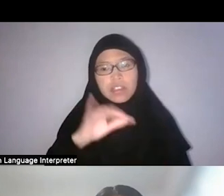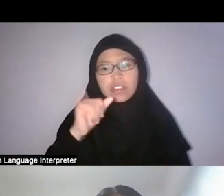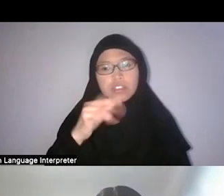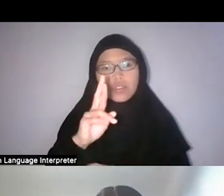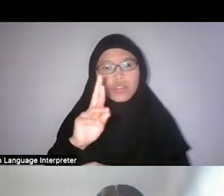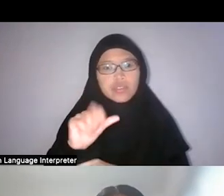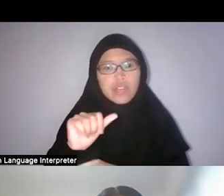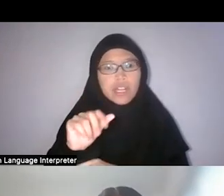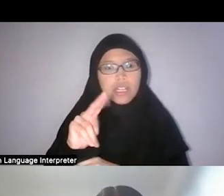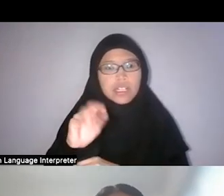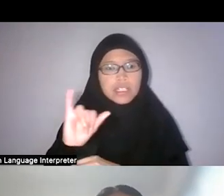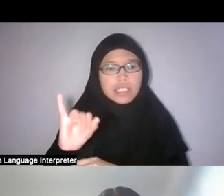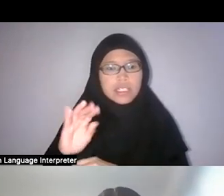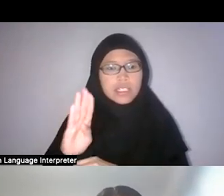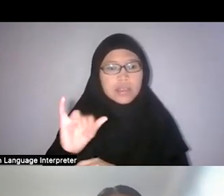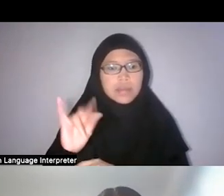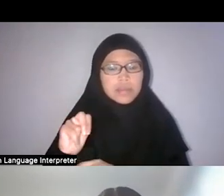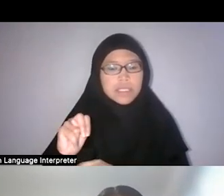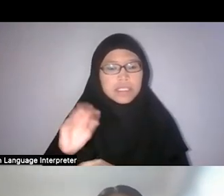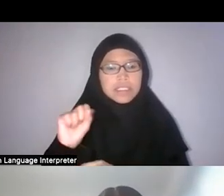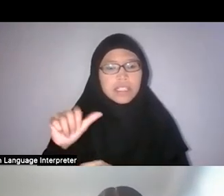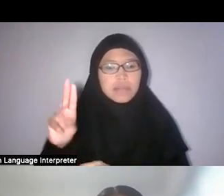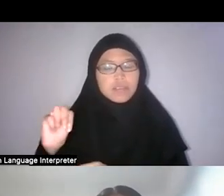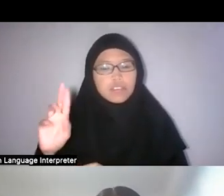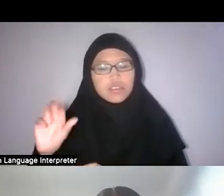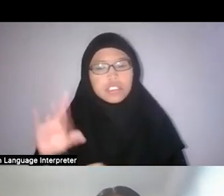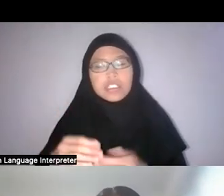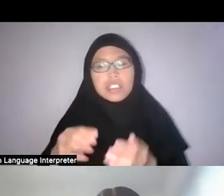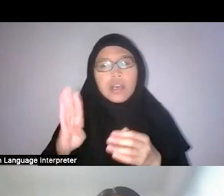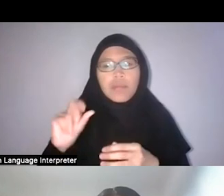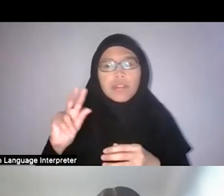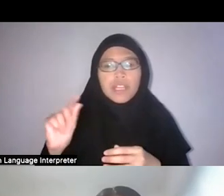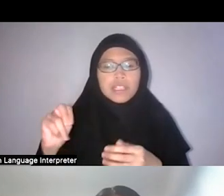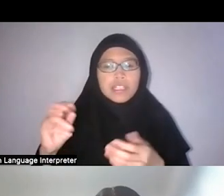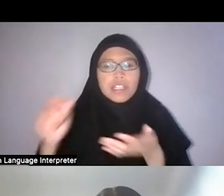He’s a botanical illustrator. And I only found out because I visited the…